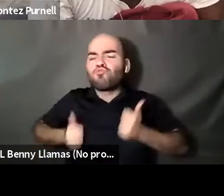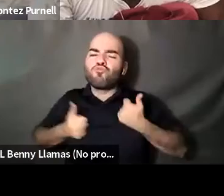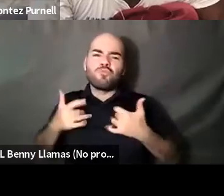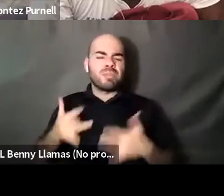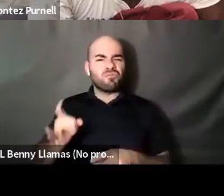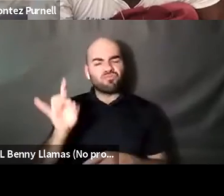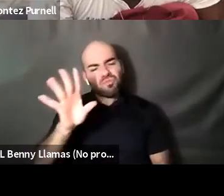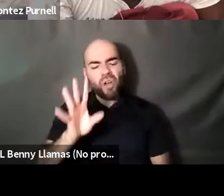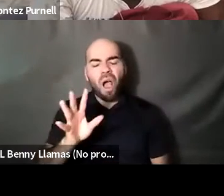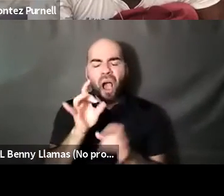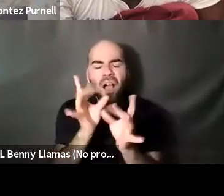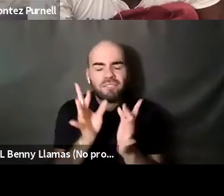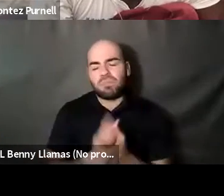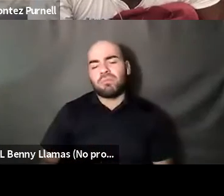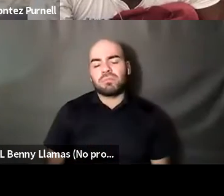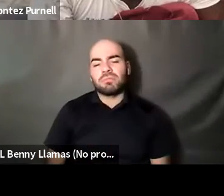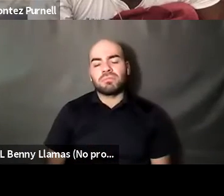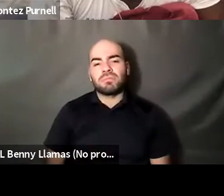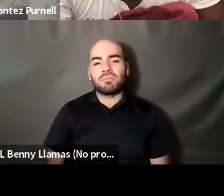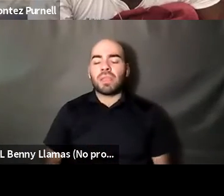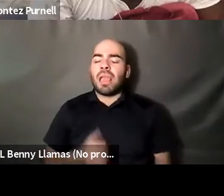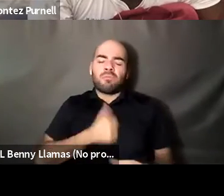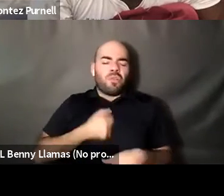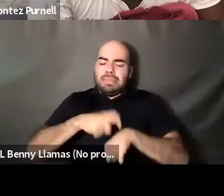Nahshon Anderson: Yeah, I think you Nahshon Anderson: Need to take up too much time. But yeah, okay.